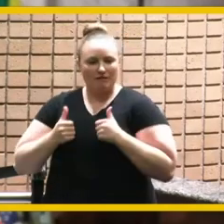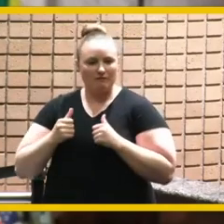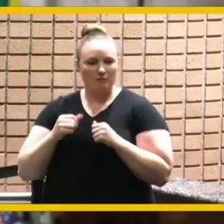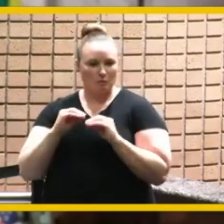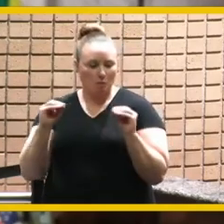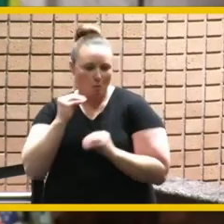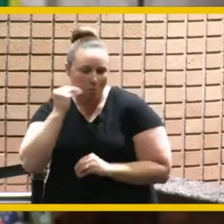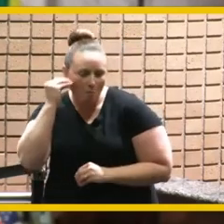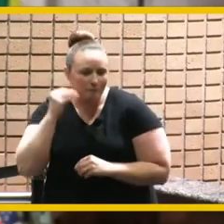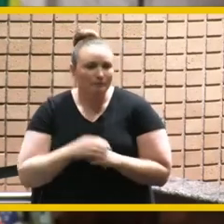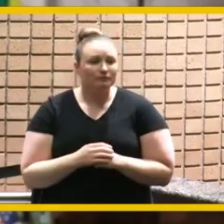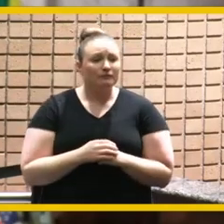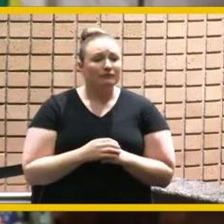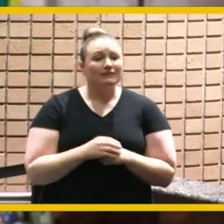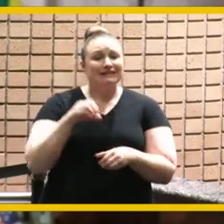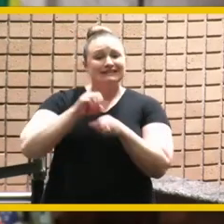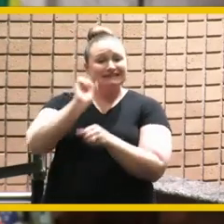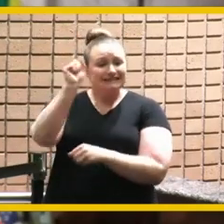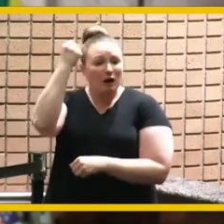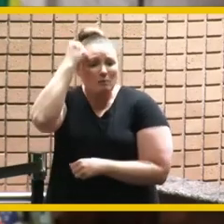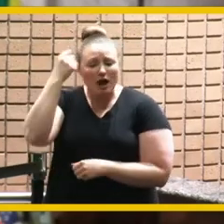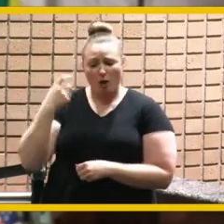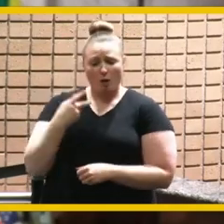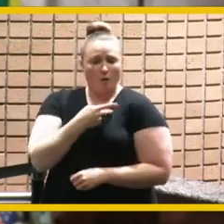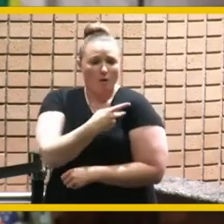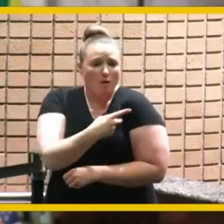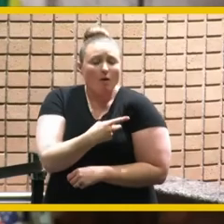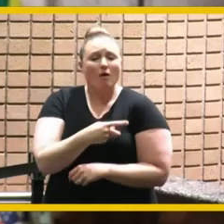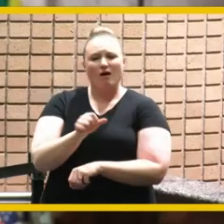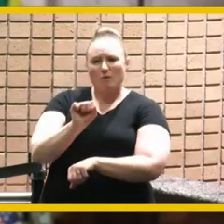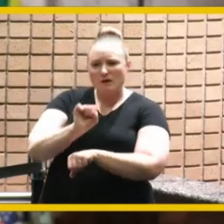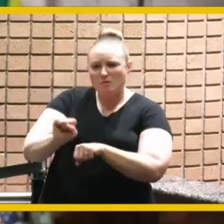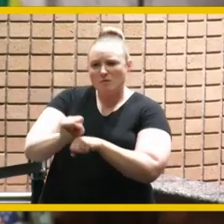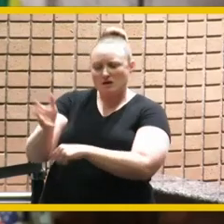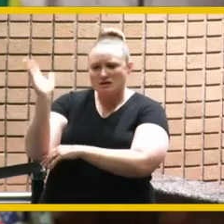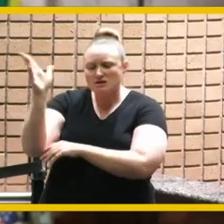working to make sure that state leaders took our homelessness crisis seriously and deliver